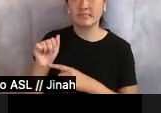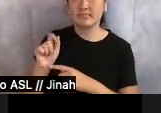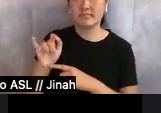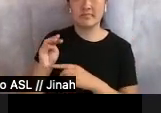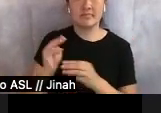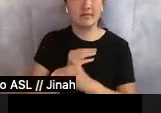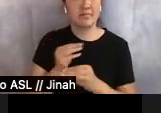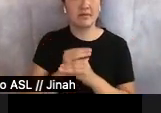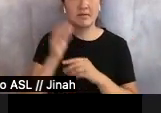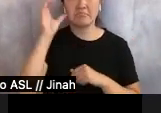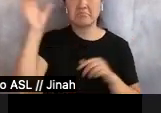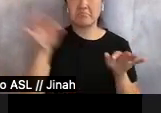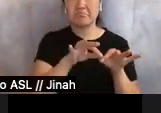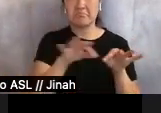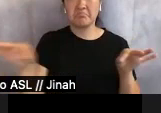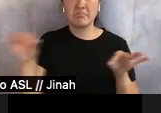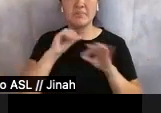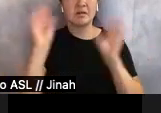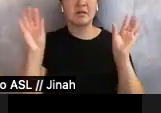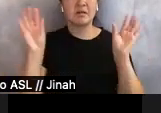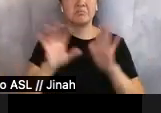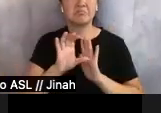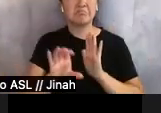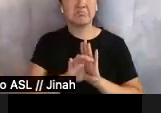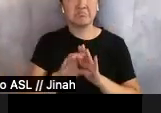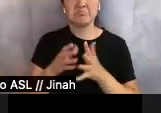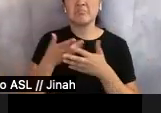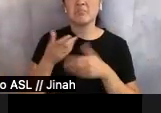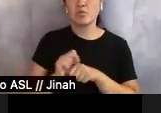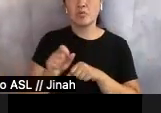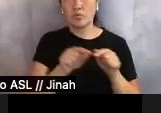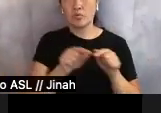personified as non-player characters. Working with them created the laws of your own universe,